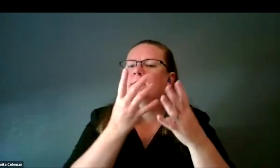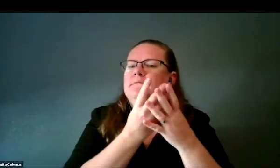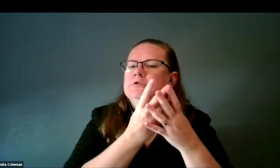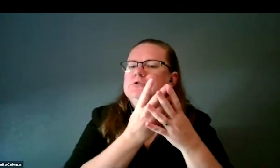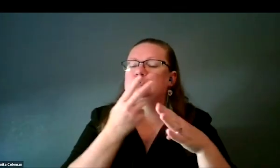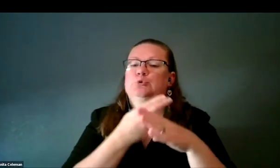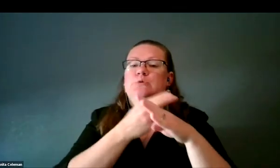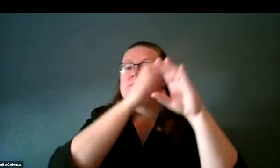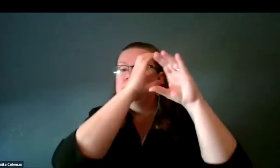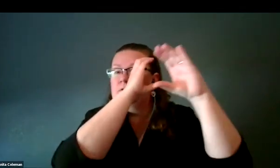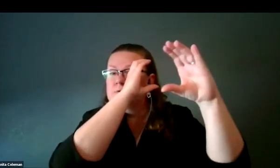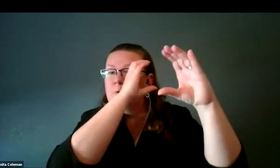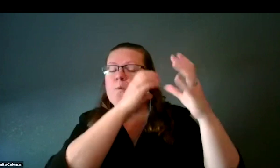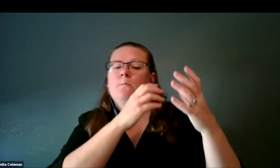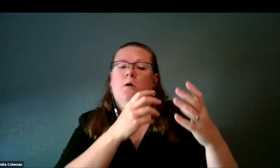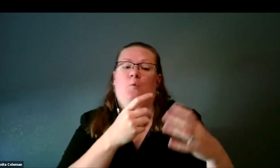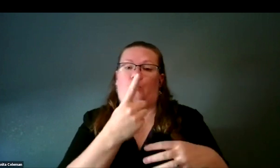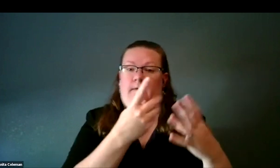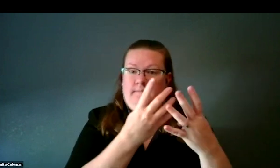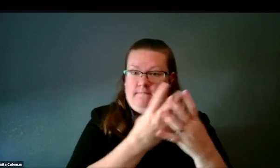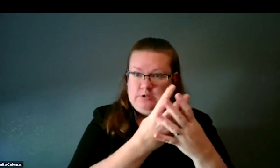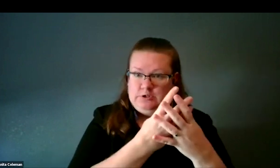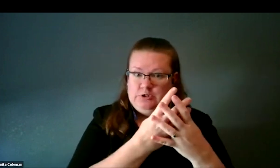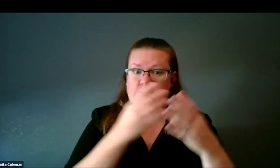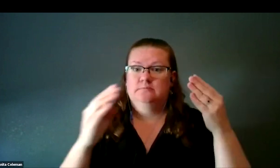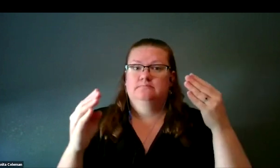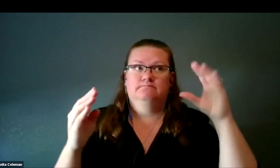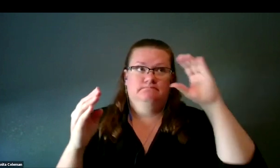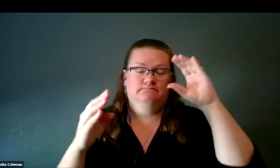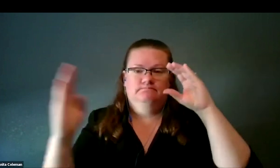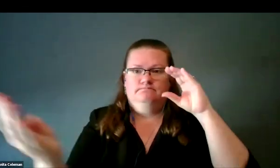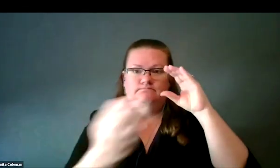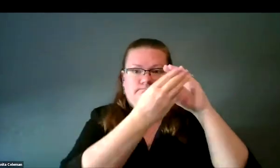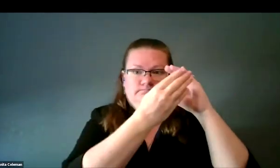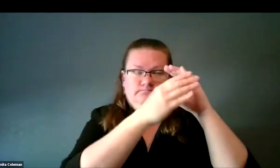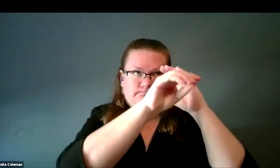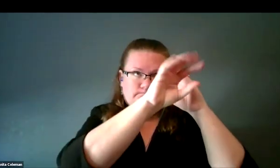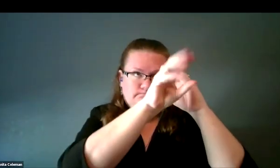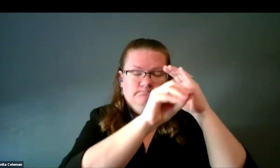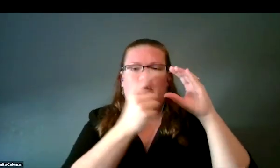Using the Hubble Space Telescope, putting one filter in front of the detector for a specific purpose